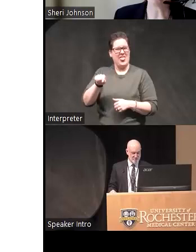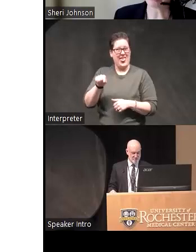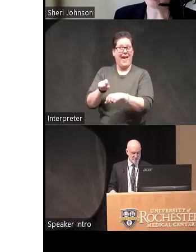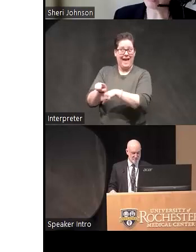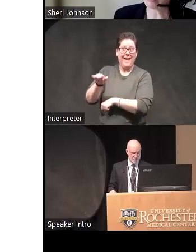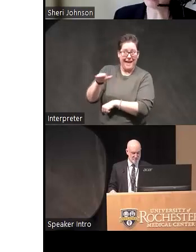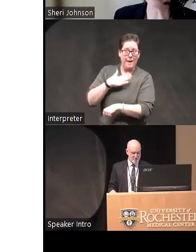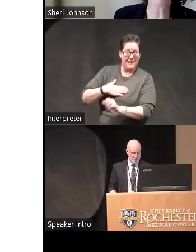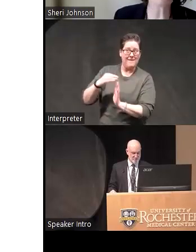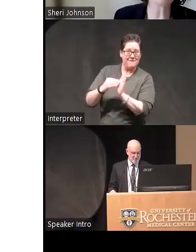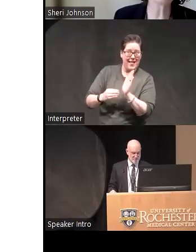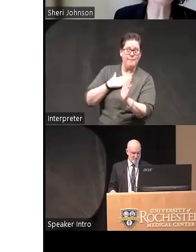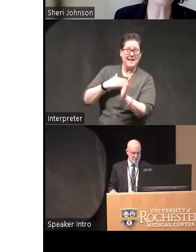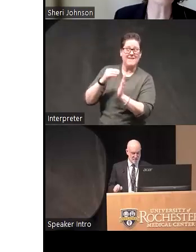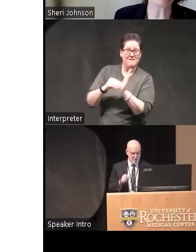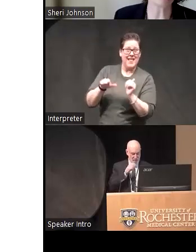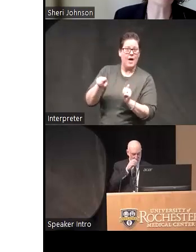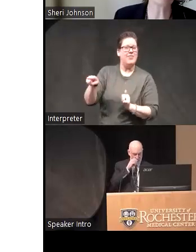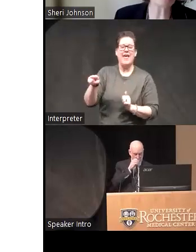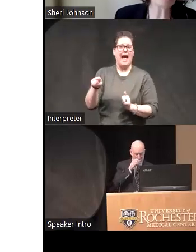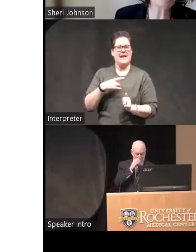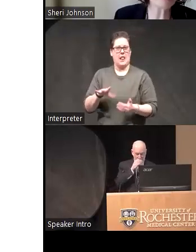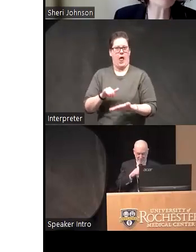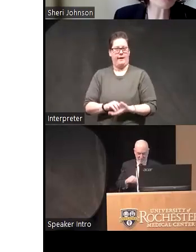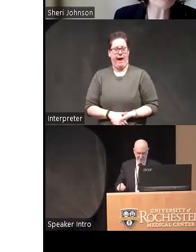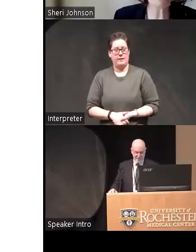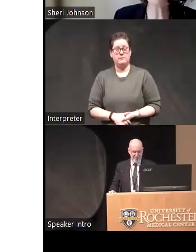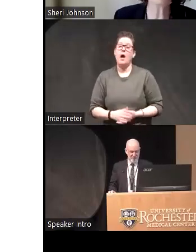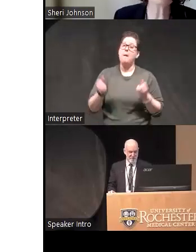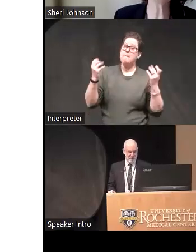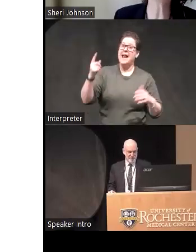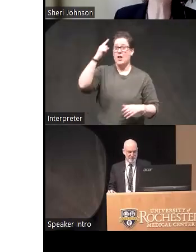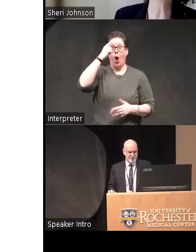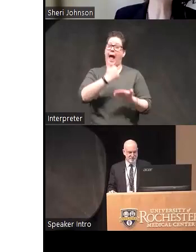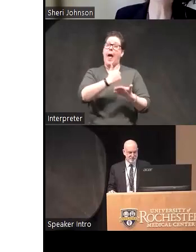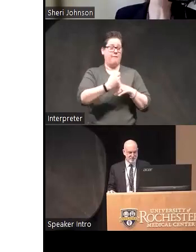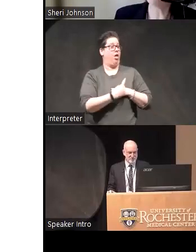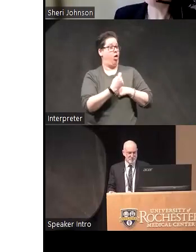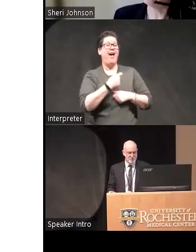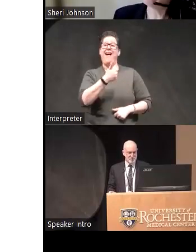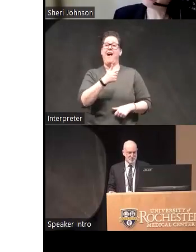part that was less well-rated many people found it really helpful some people don't so we've been